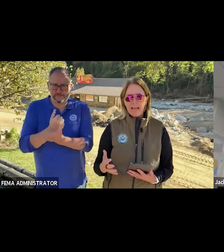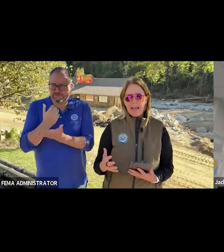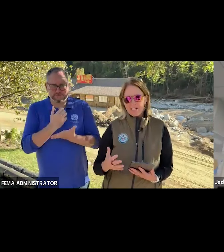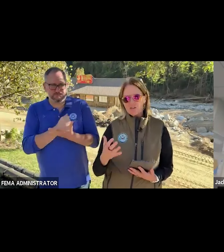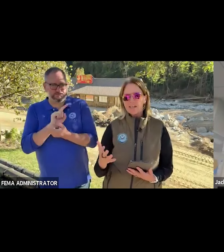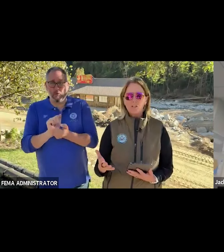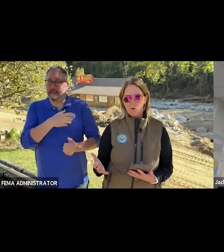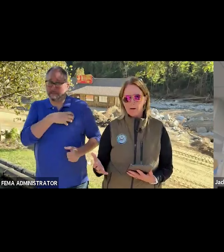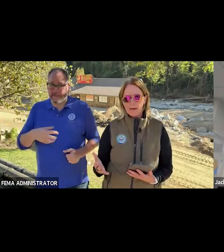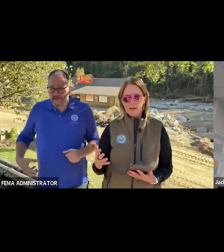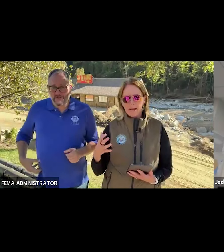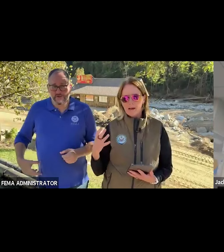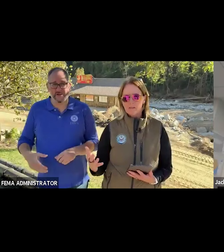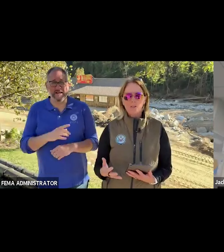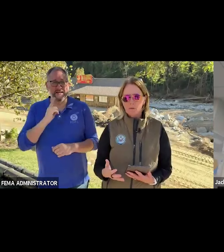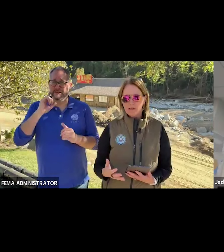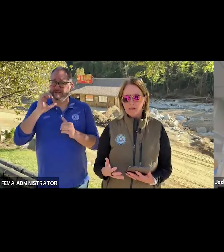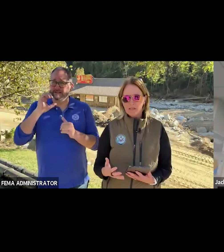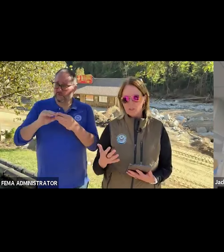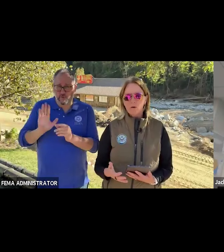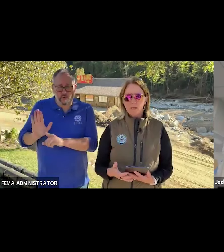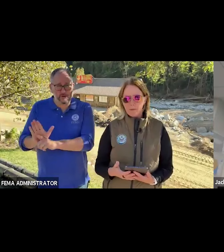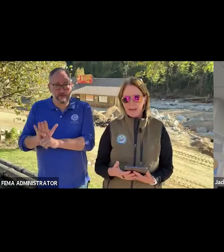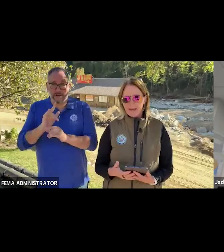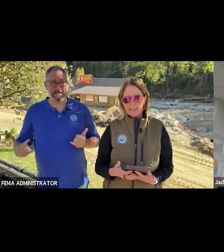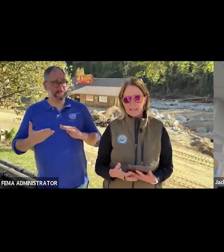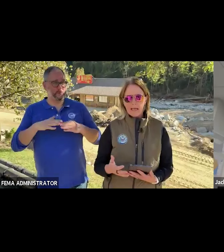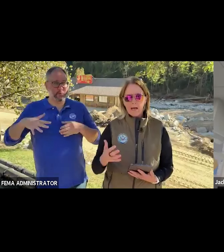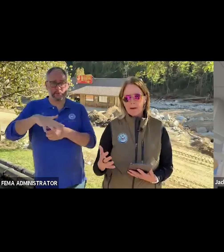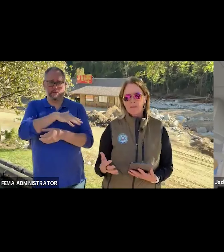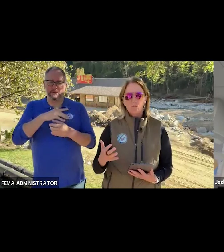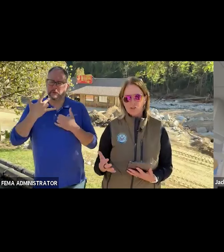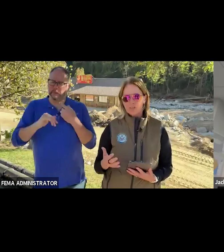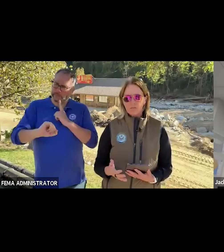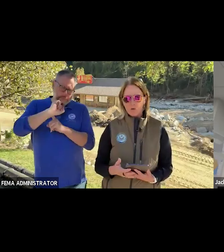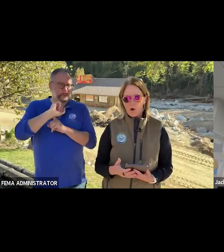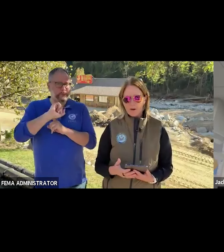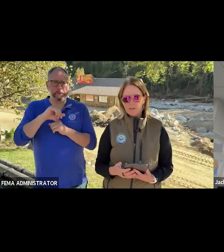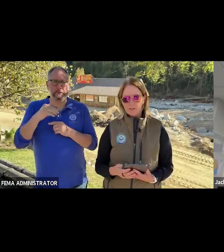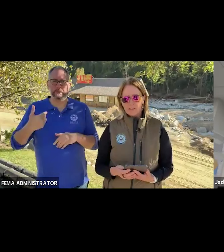and hear his story about how this community was so impacted by the raging floodwaters.